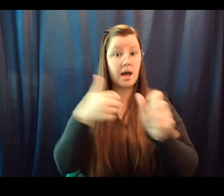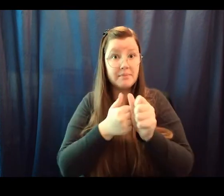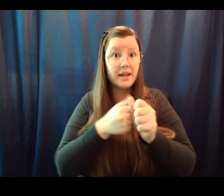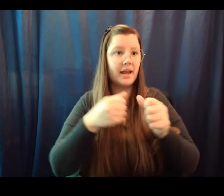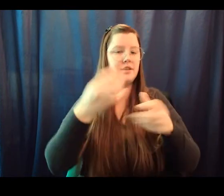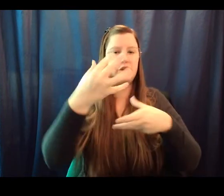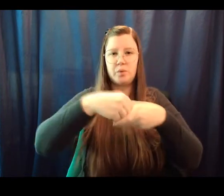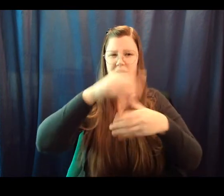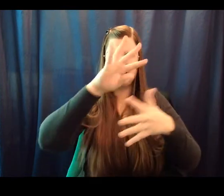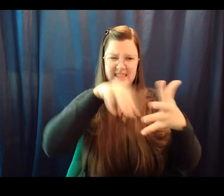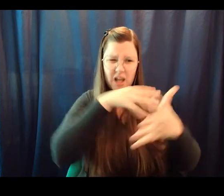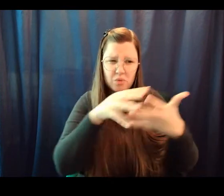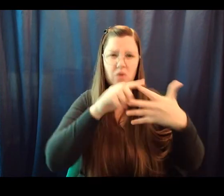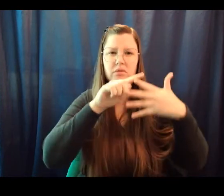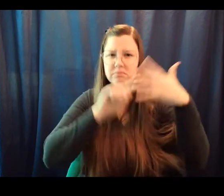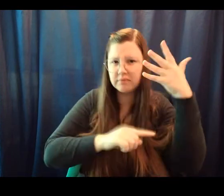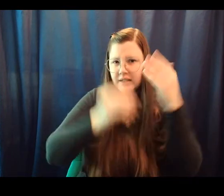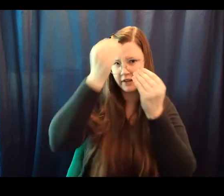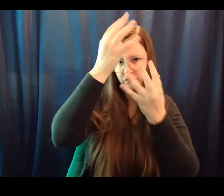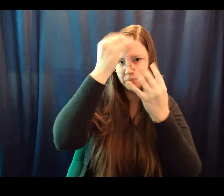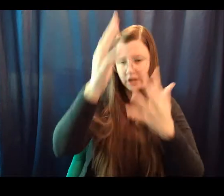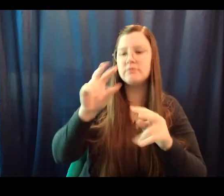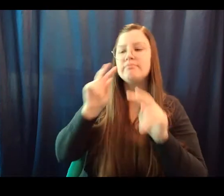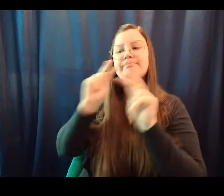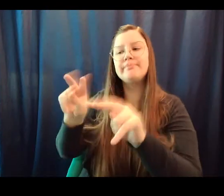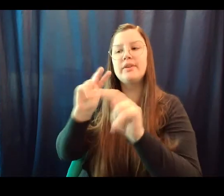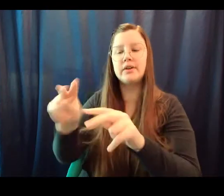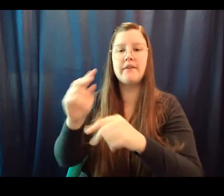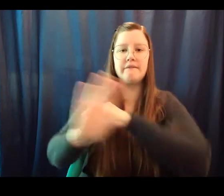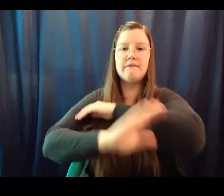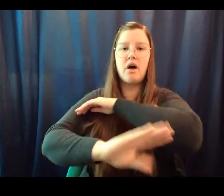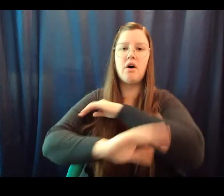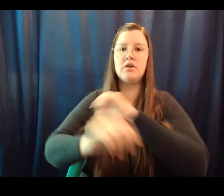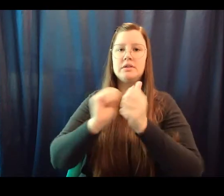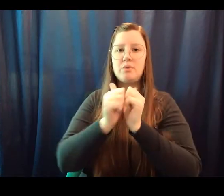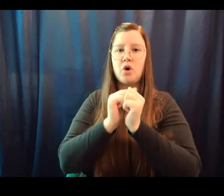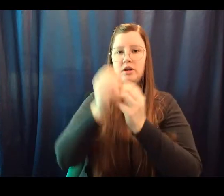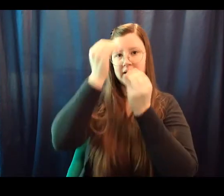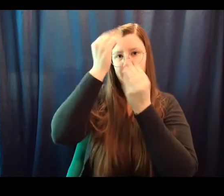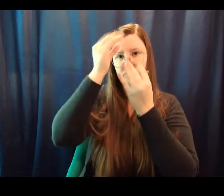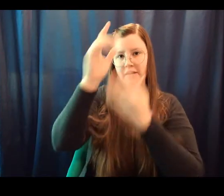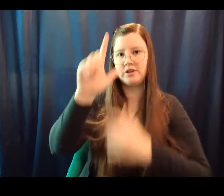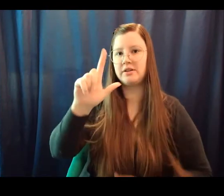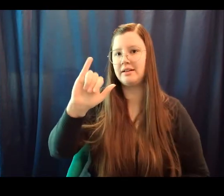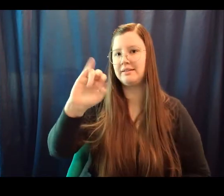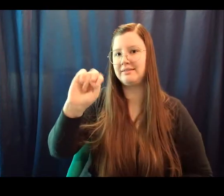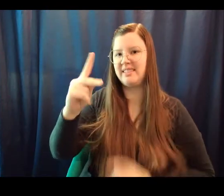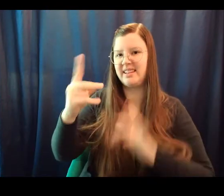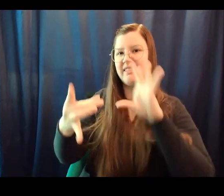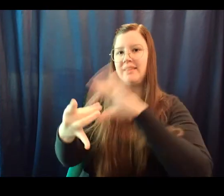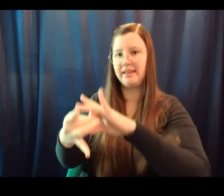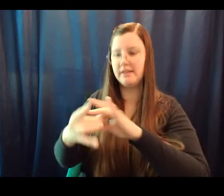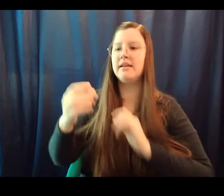continue to check the Fall Sports Information link posted on the EWHS Athletics Webpage.